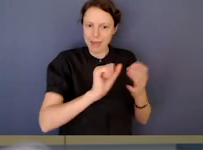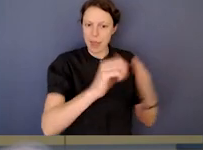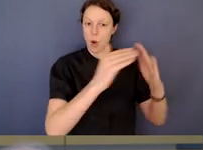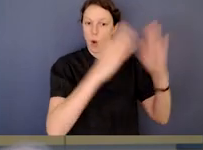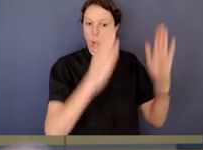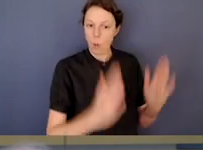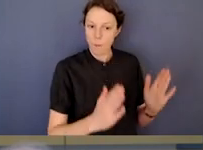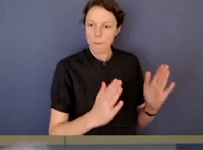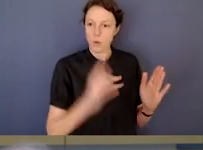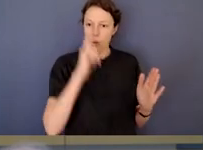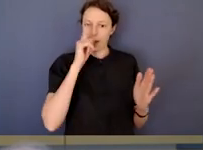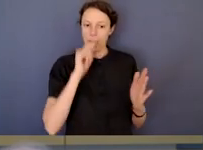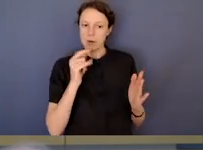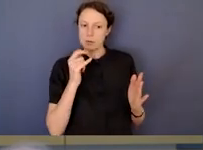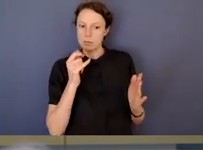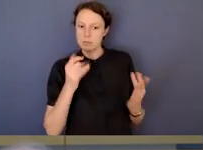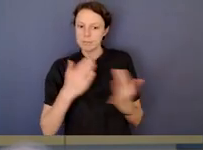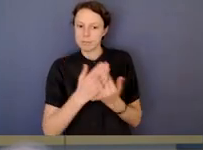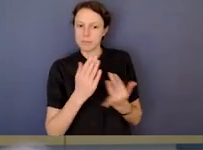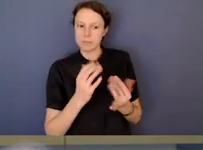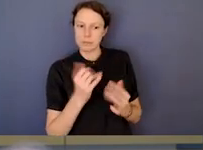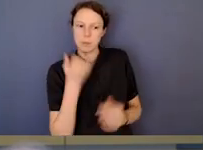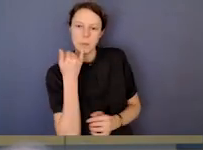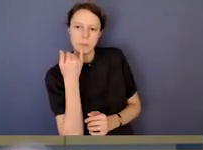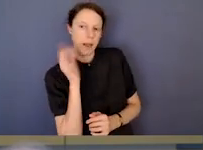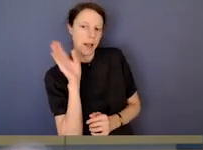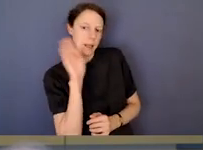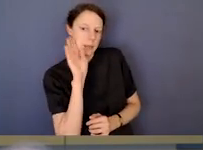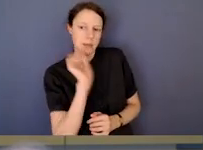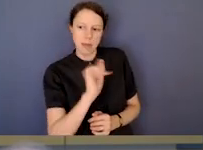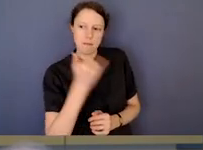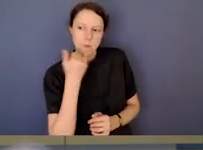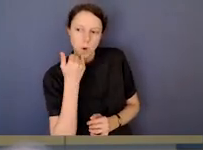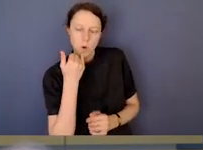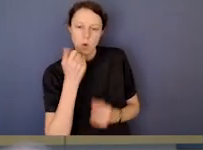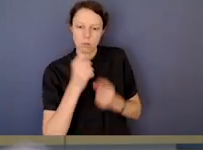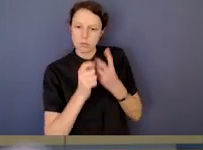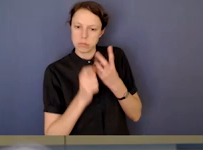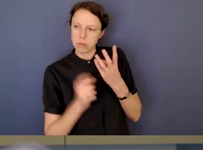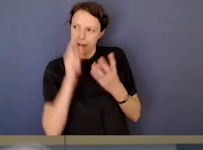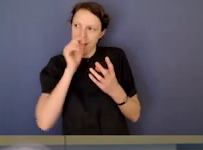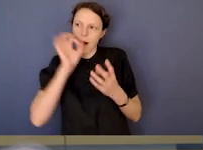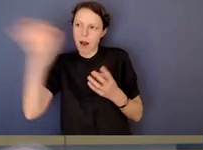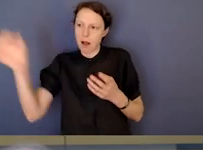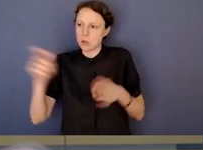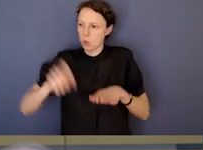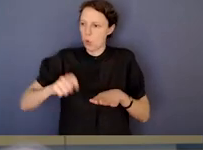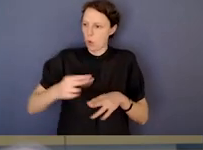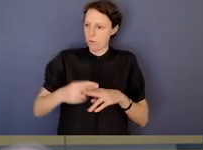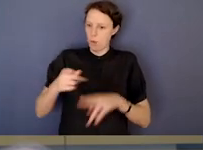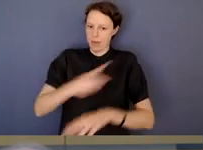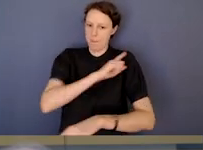We can obtain telecommunications interception warrants, so to tap people's phones and so on. Surveillance device warrants so very,